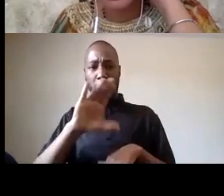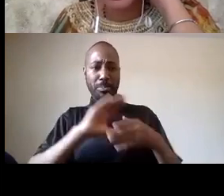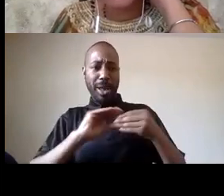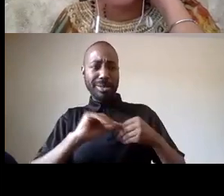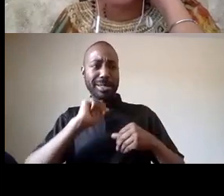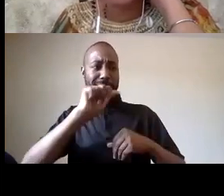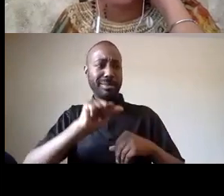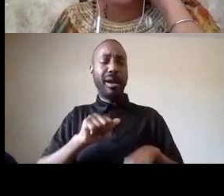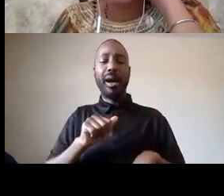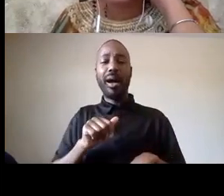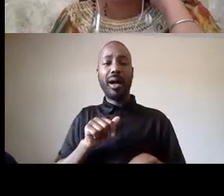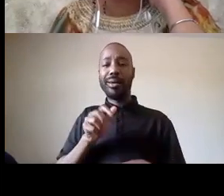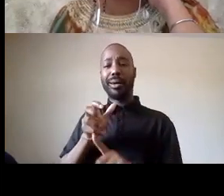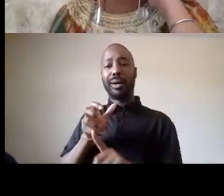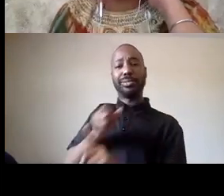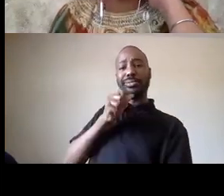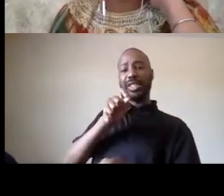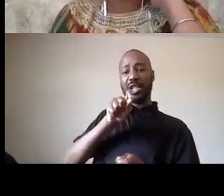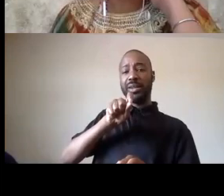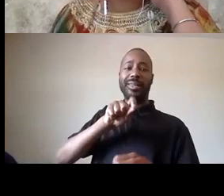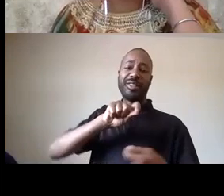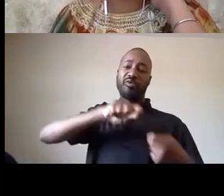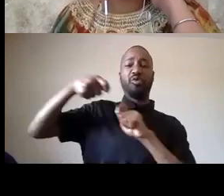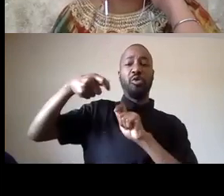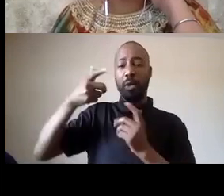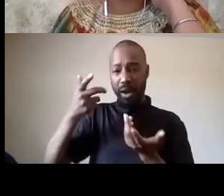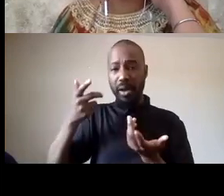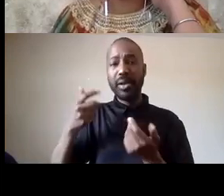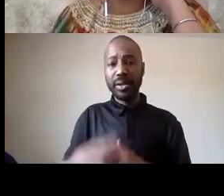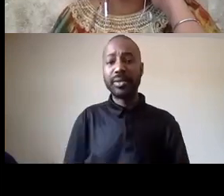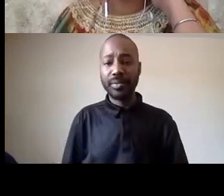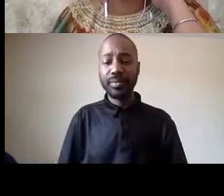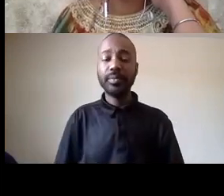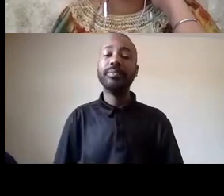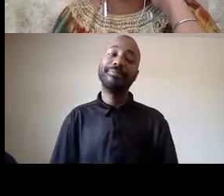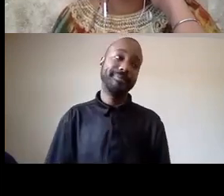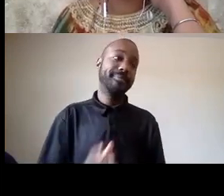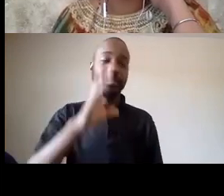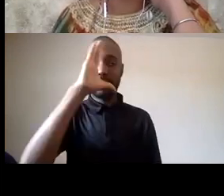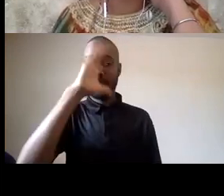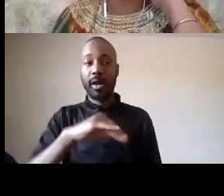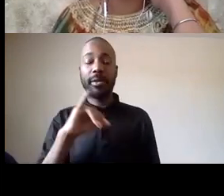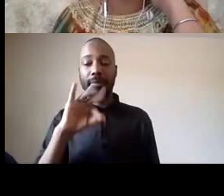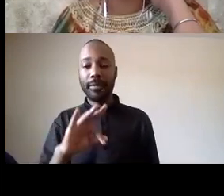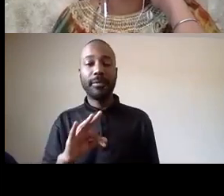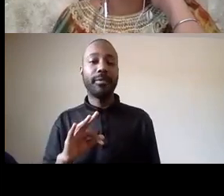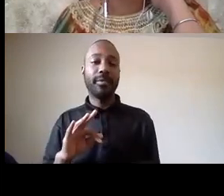um well you know if we think about the way in which